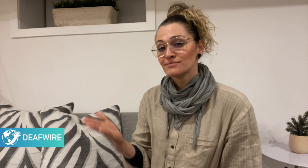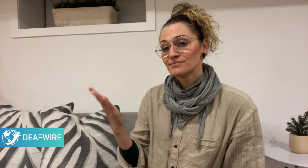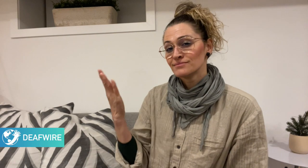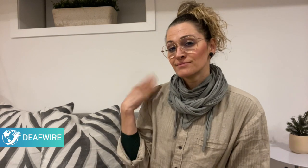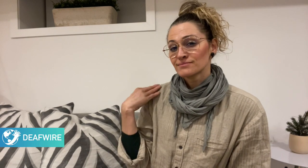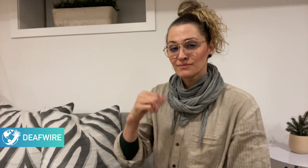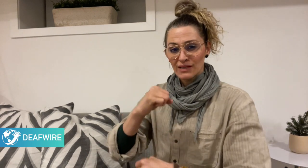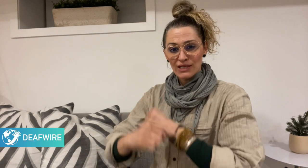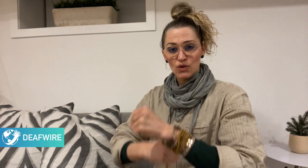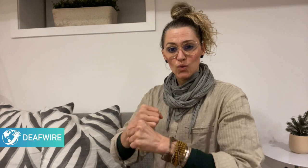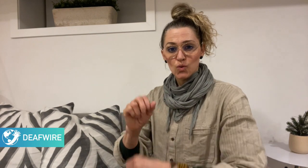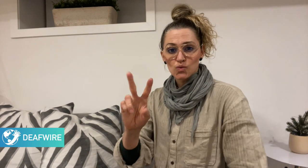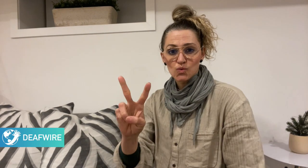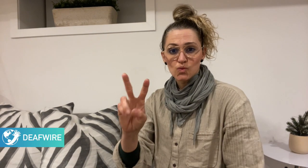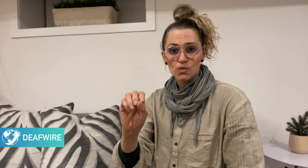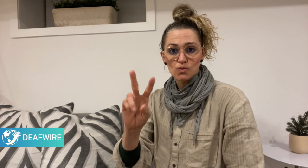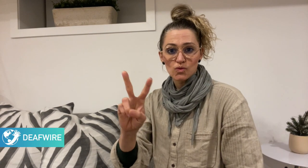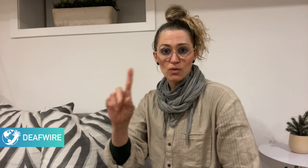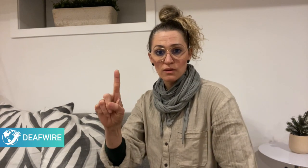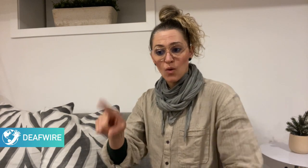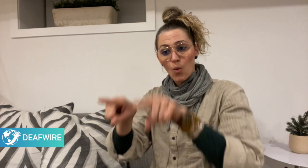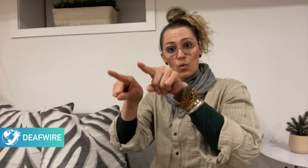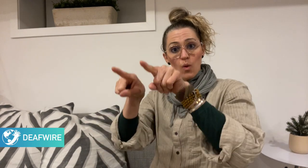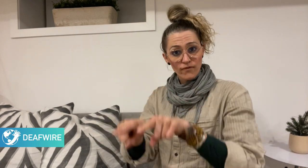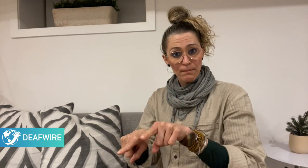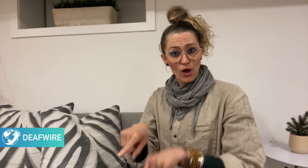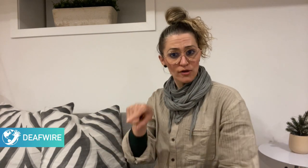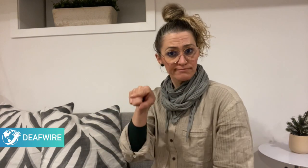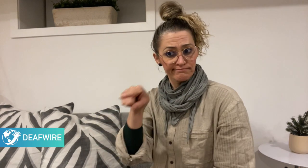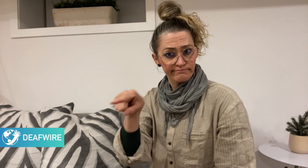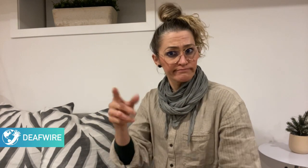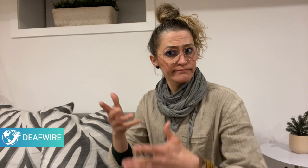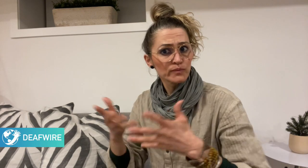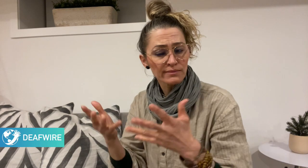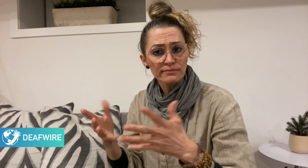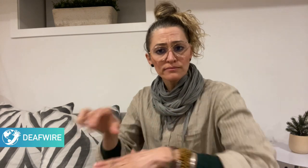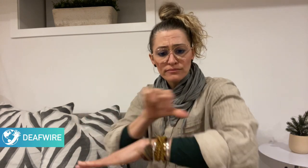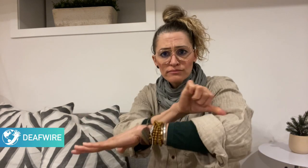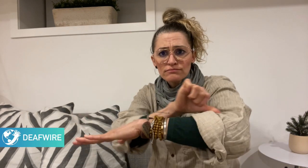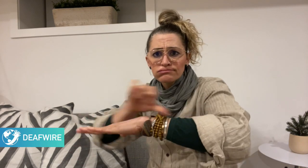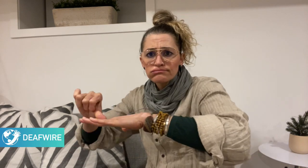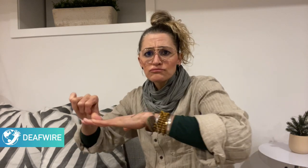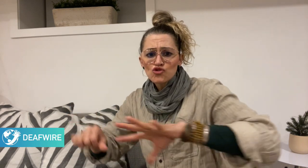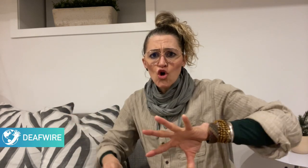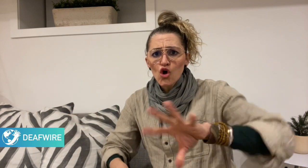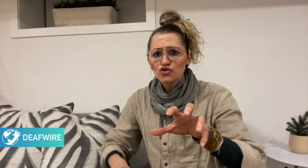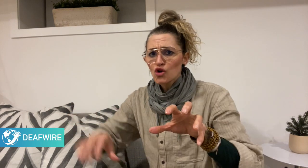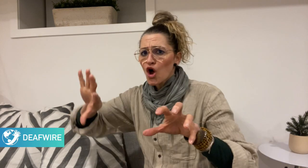In November 2021, the Russian army lined up an estimate